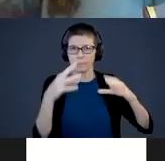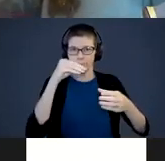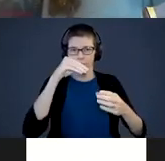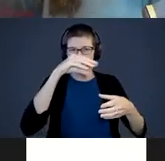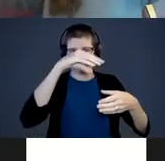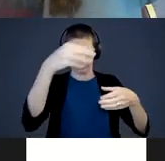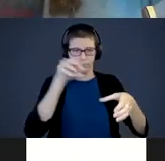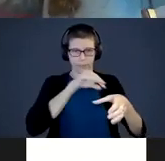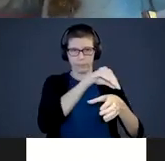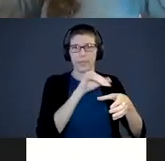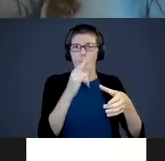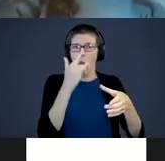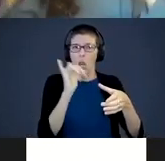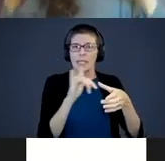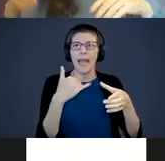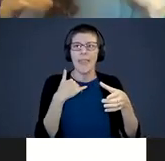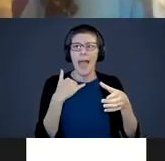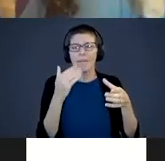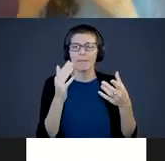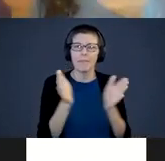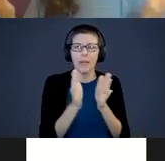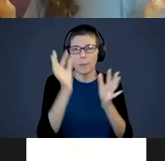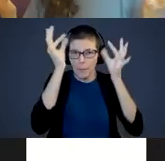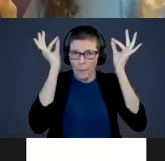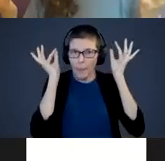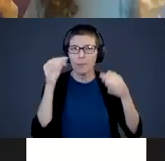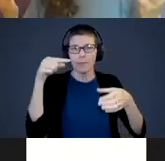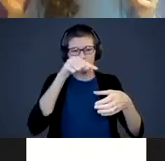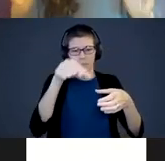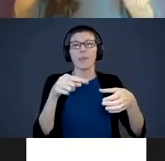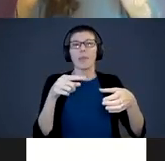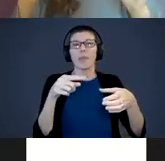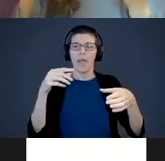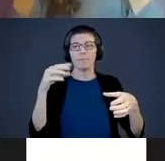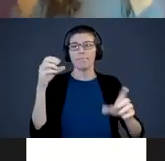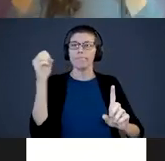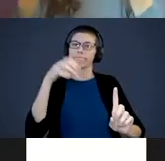put electrodes onto the baby's brain and expose them to activities and they can see that baby’s